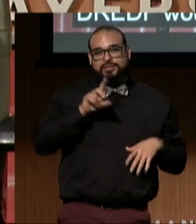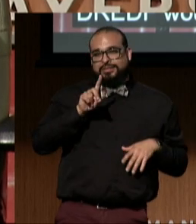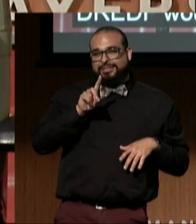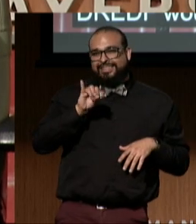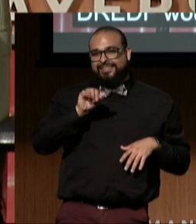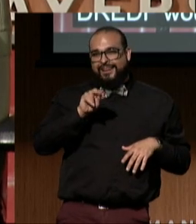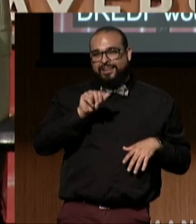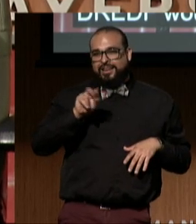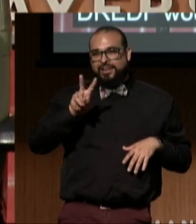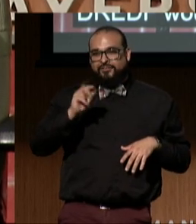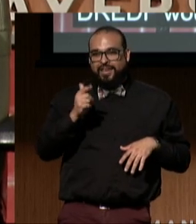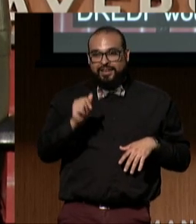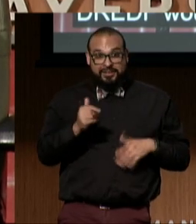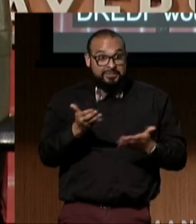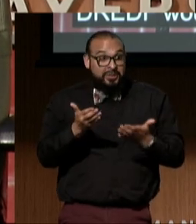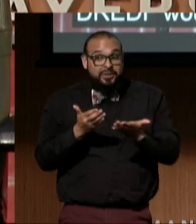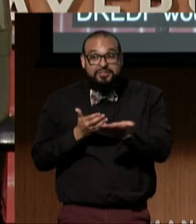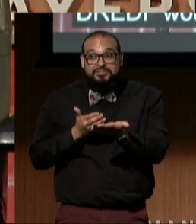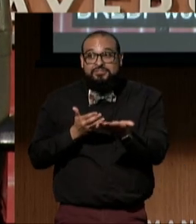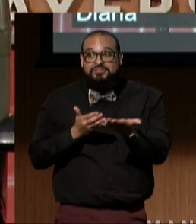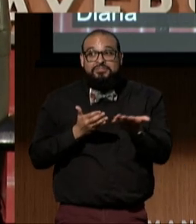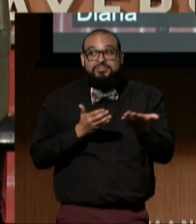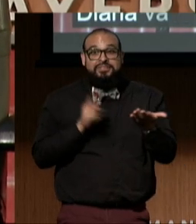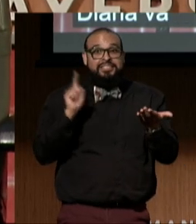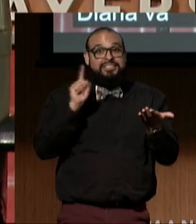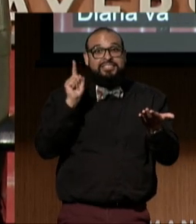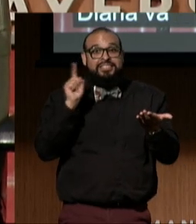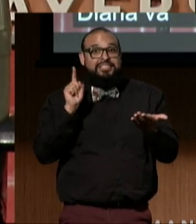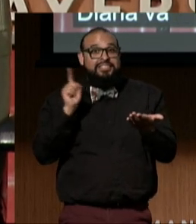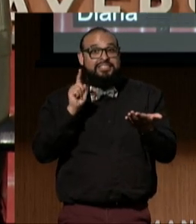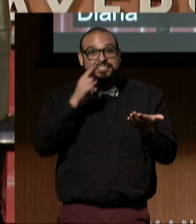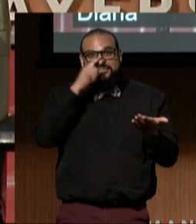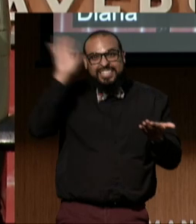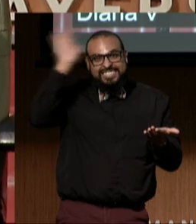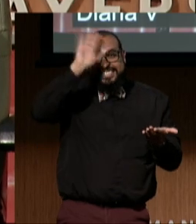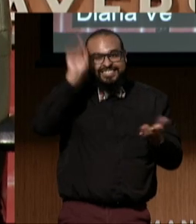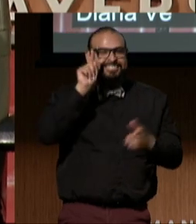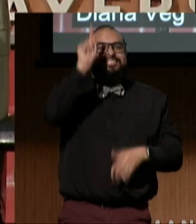Diana, if you're here, wave please, (audience applauding)